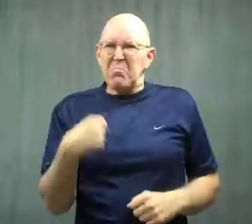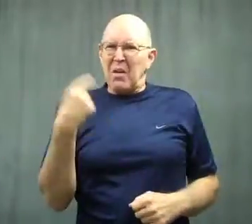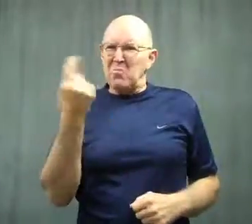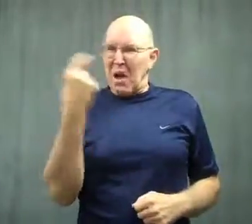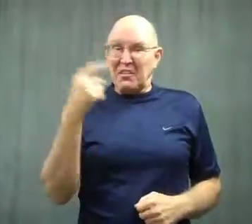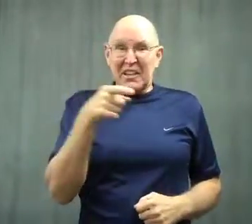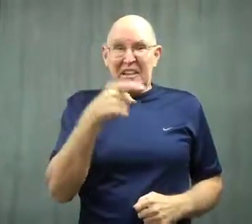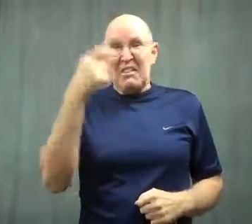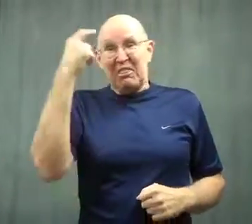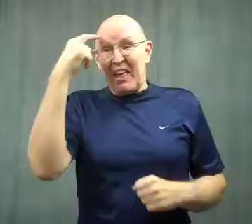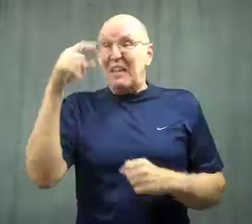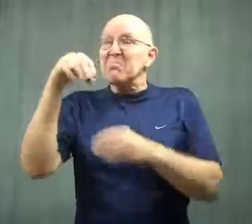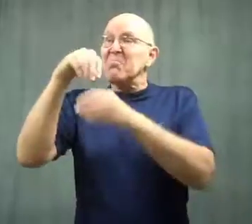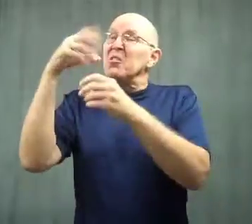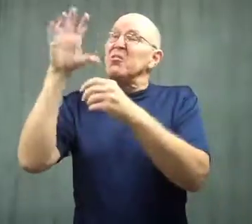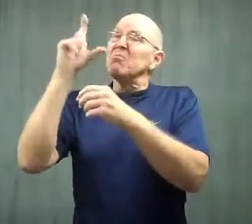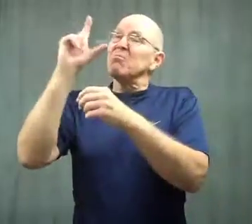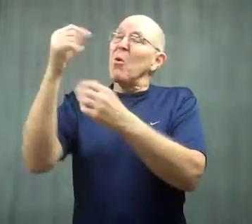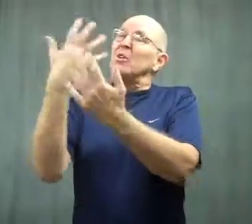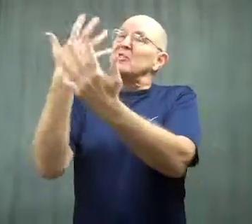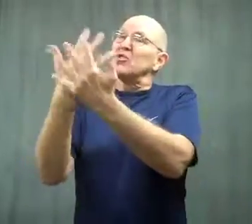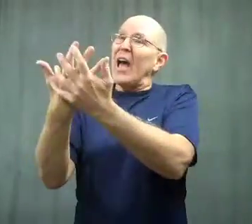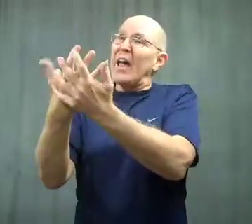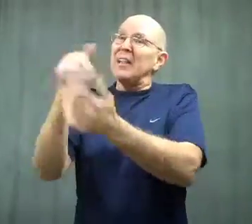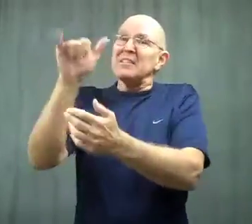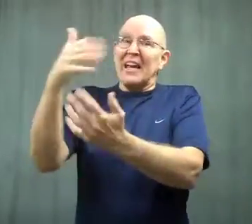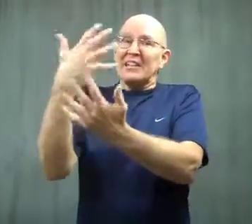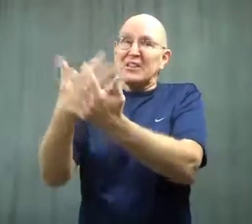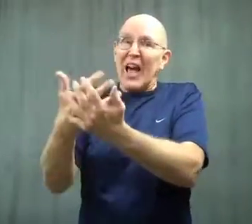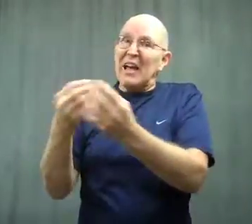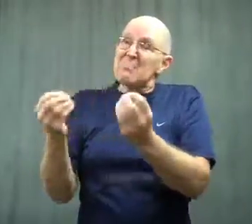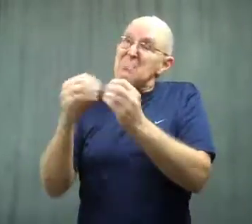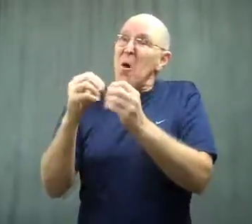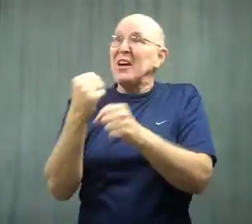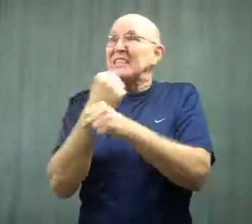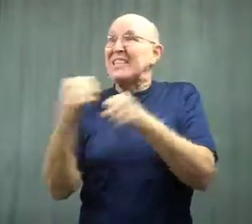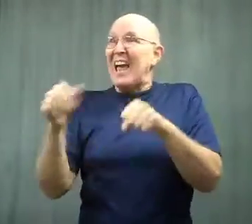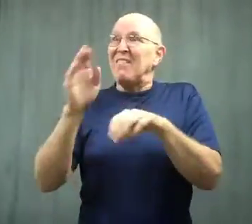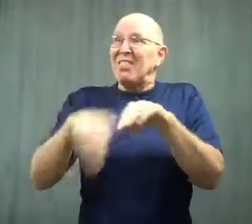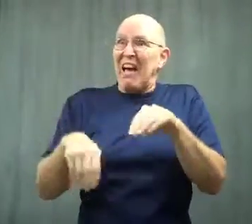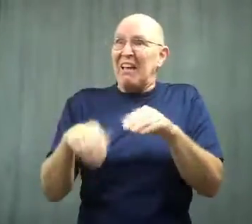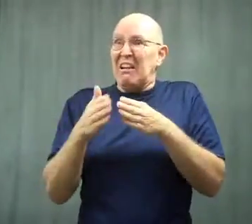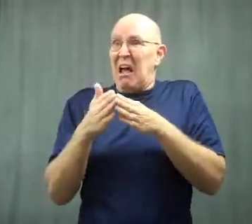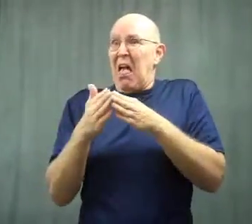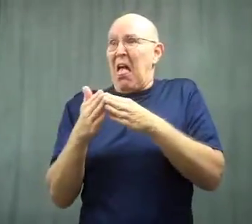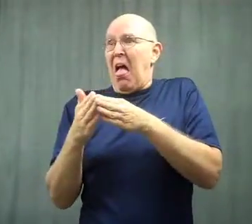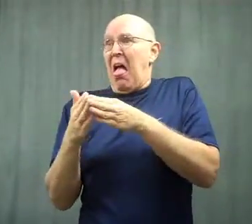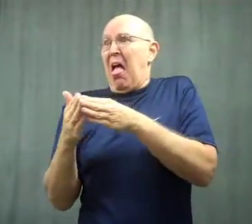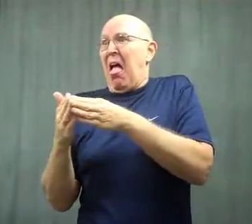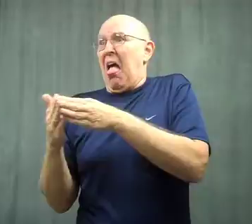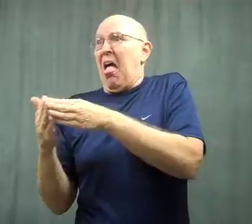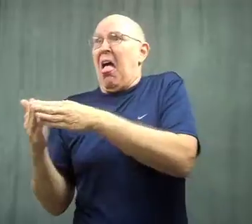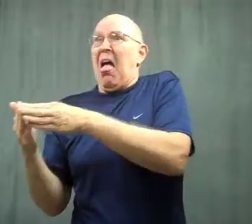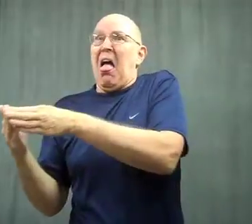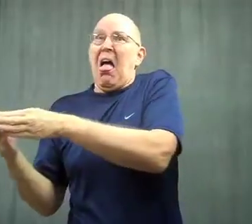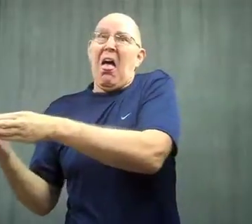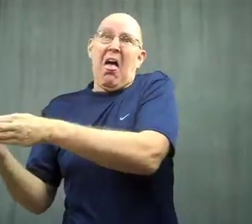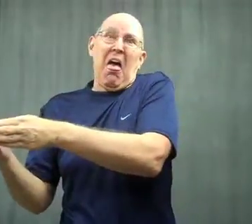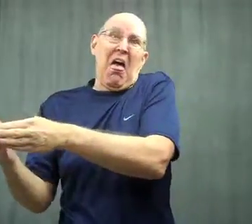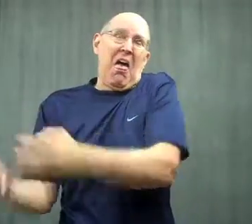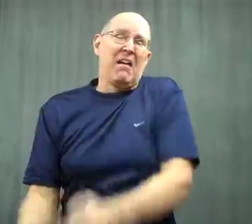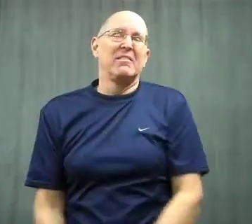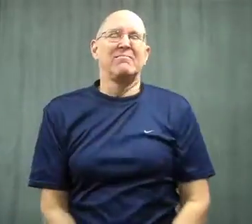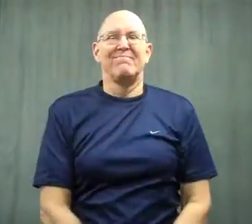I wonder if he thinks being in jail is safer than being adrift at sea?